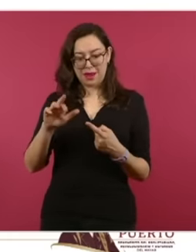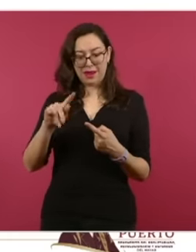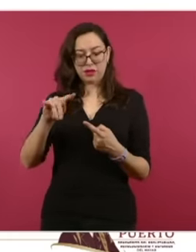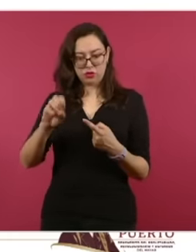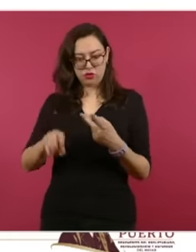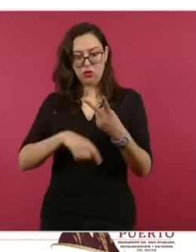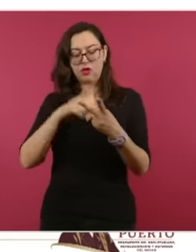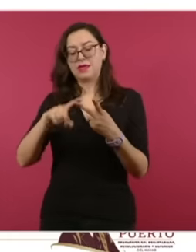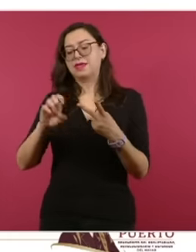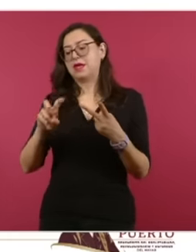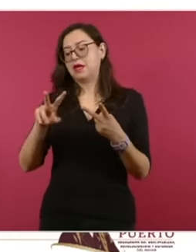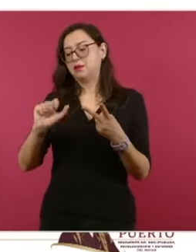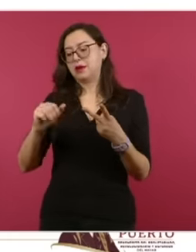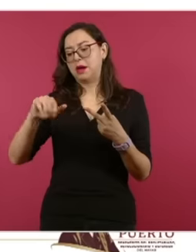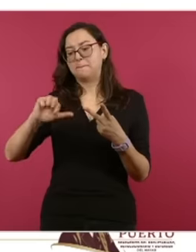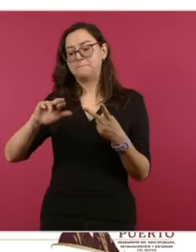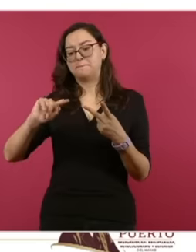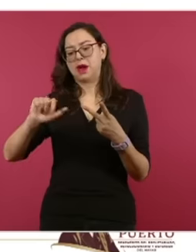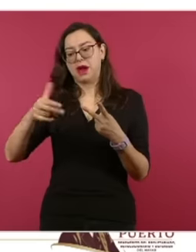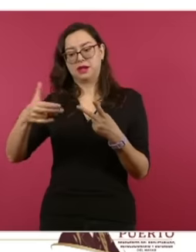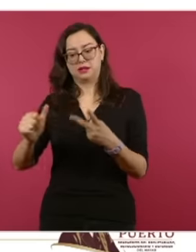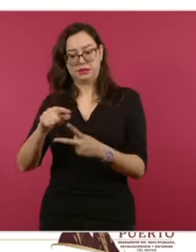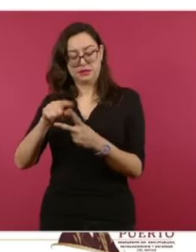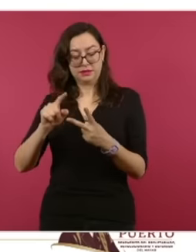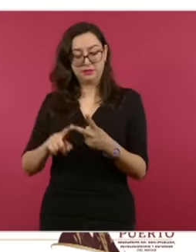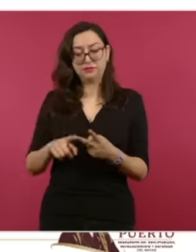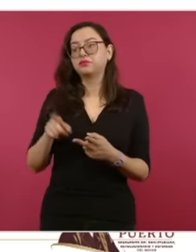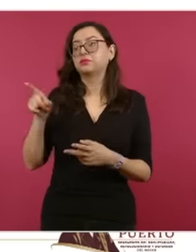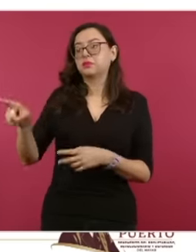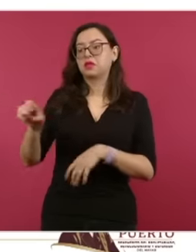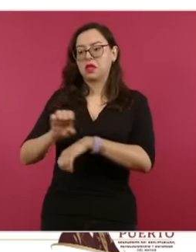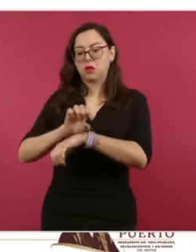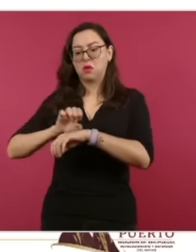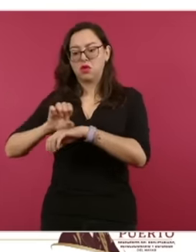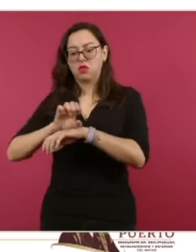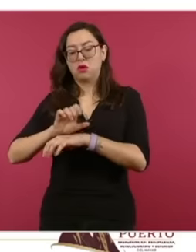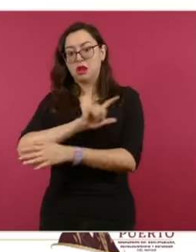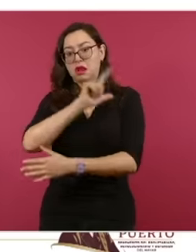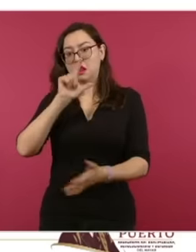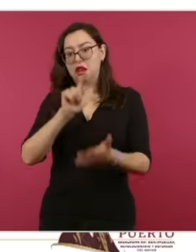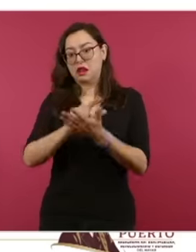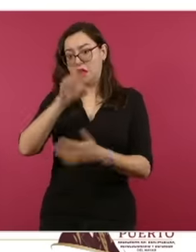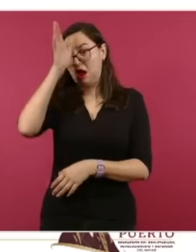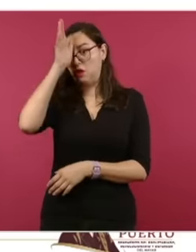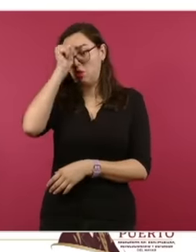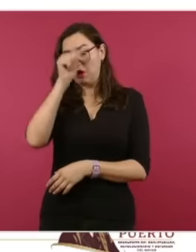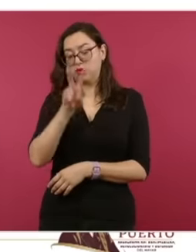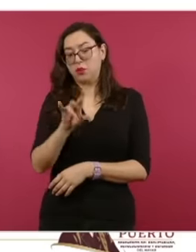and they are clear violations of the Vienna Convention and that is why the violent aggression is what we